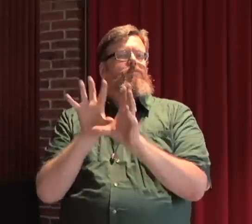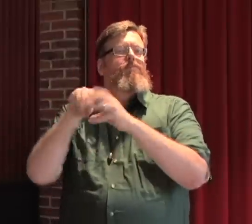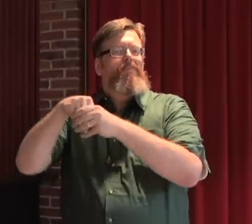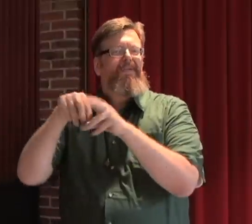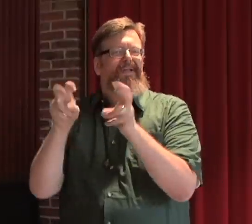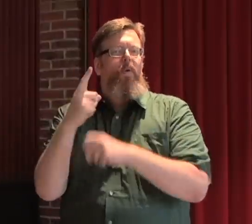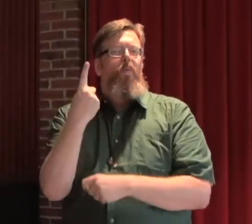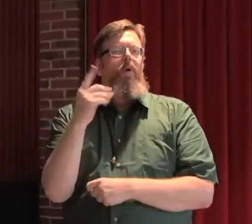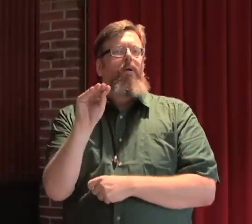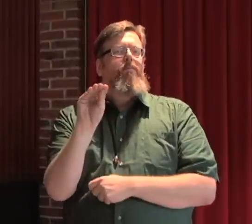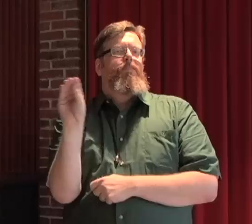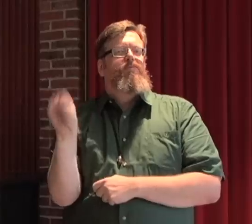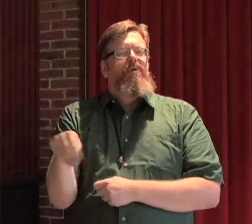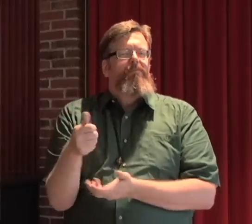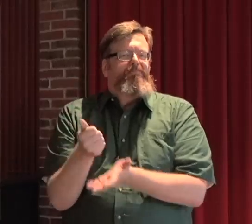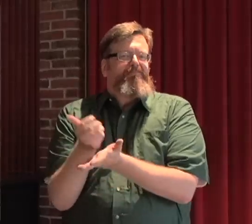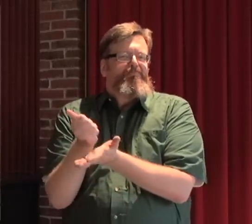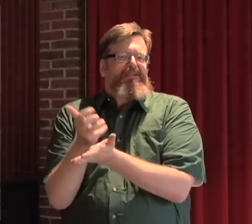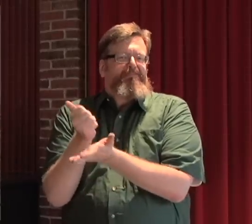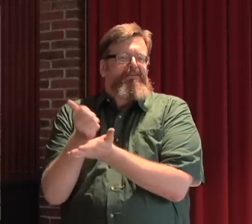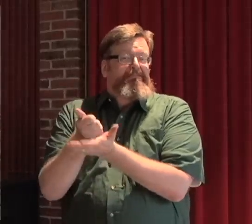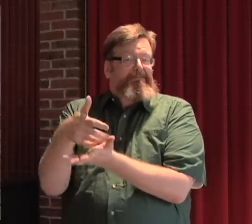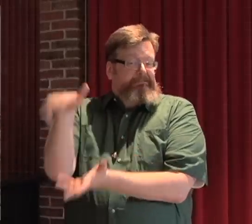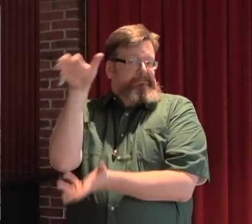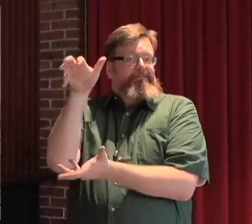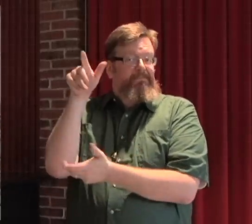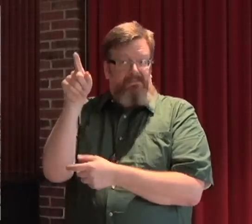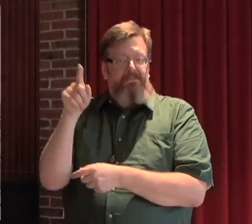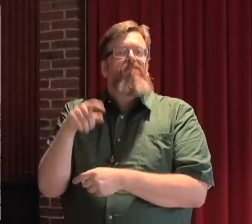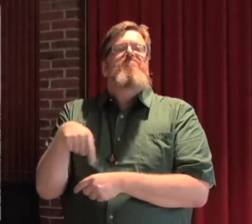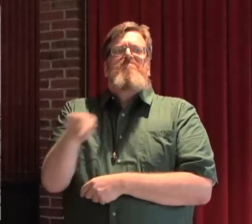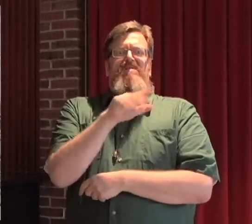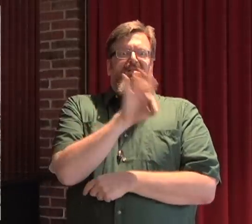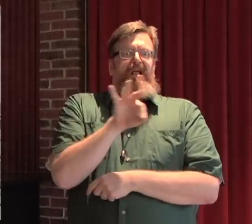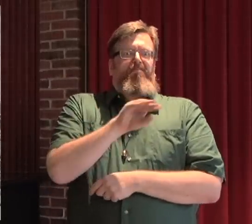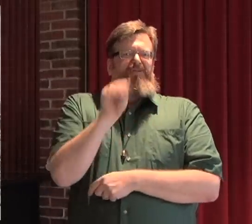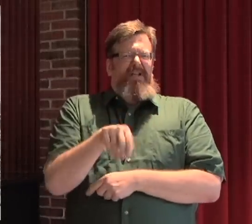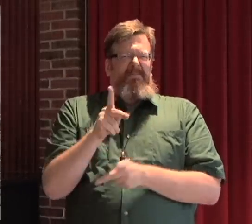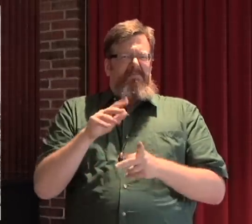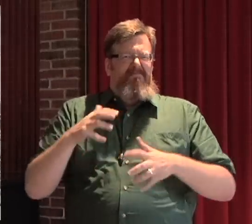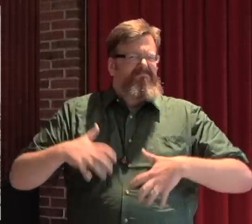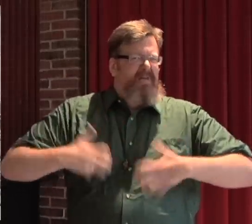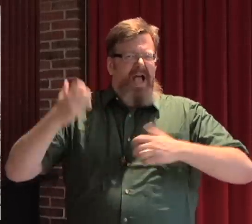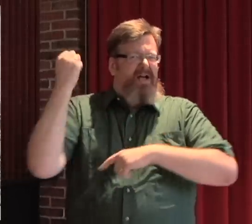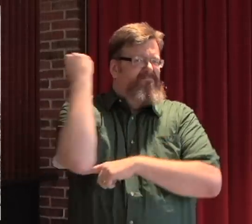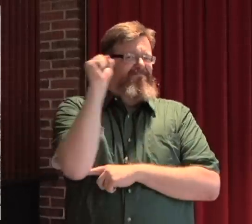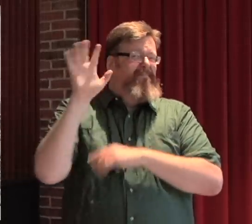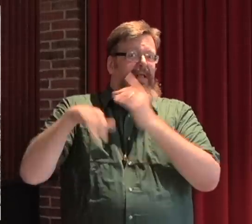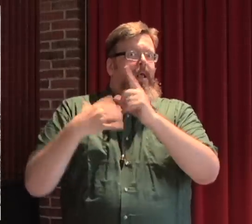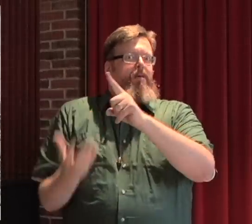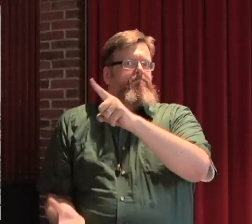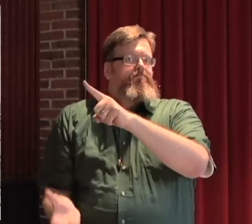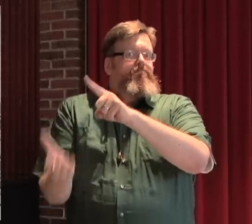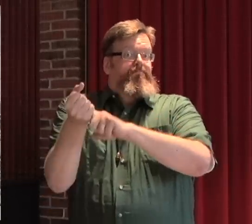a similar parallel happened during that revolution and she was part of that "1%". The "ninety-nine-percenters" got quite angry and kidnapped Marie.